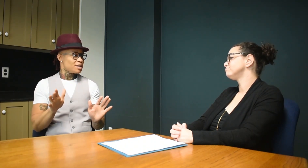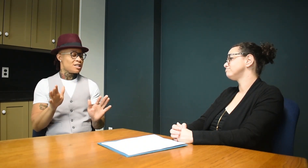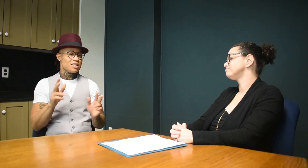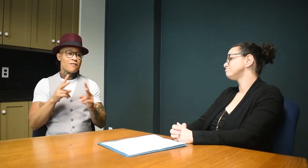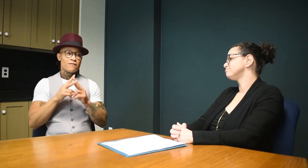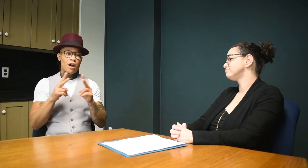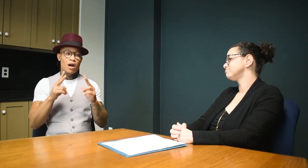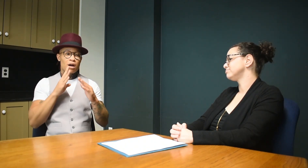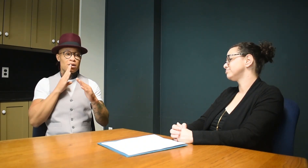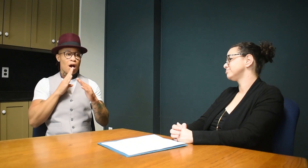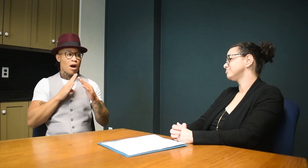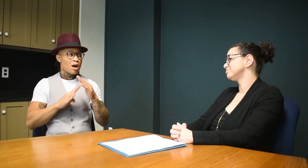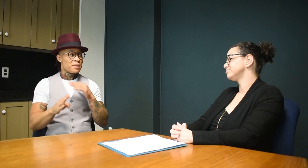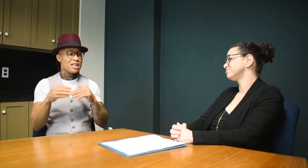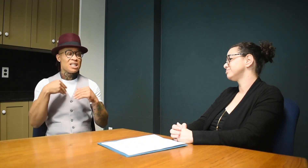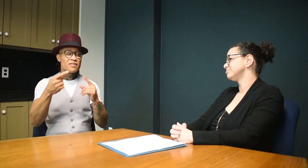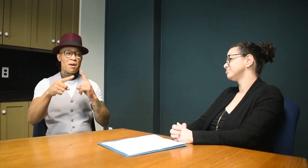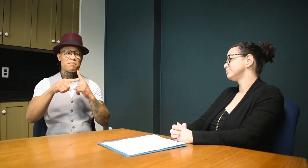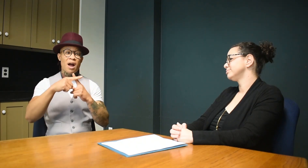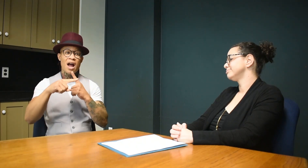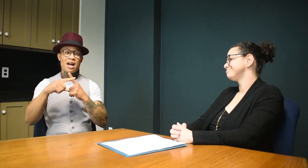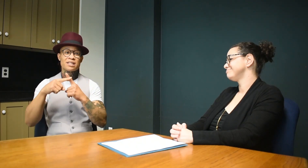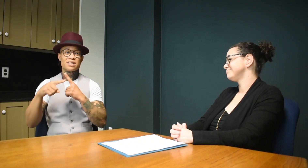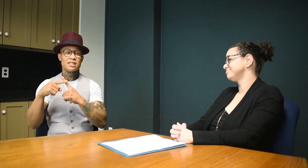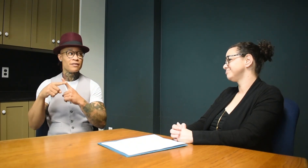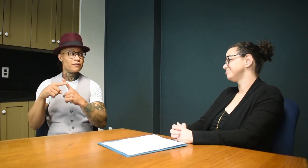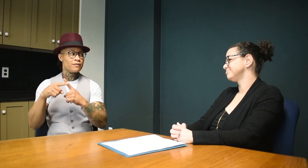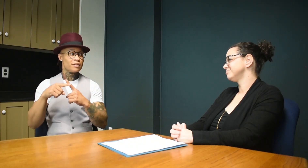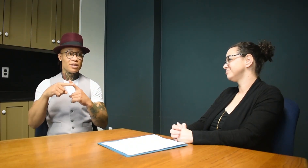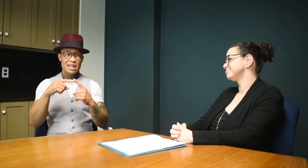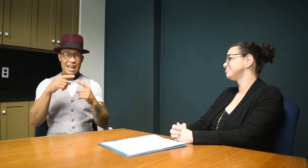She's very humble and stays positive.